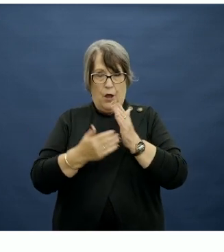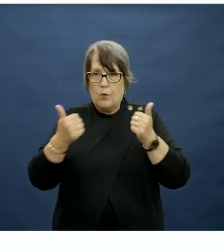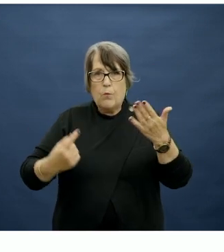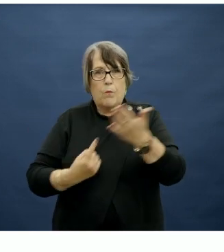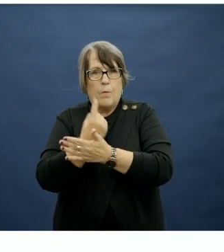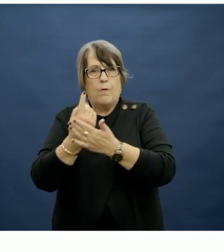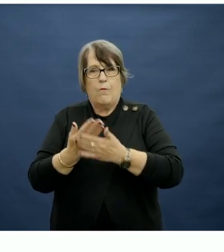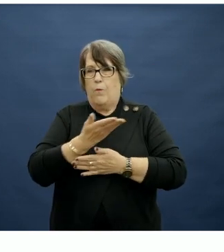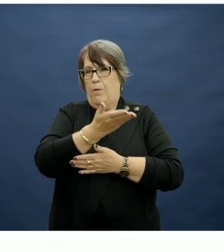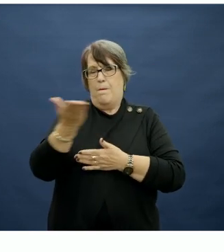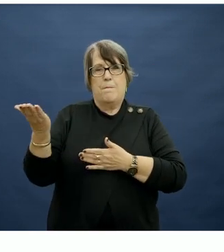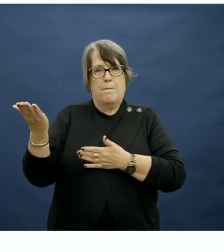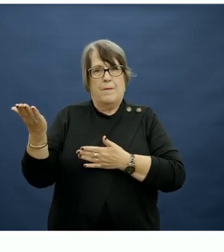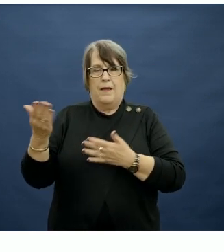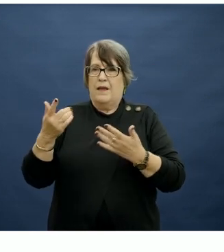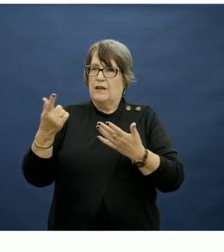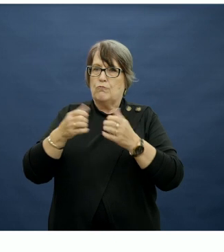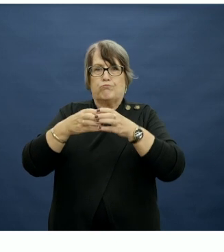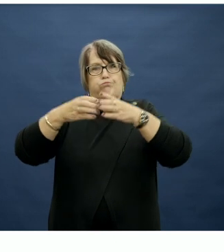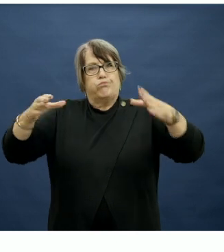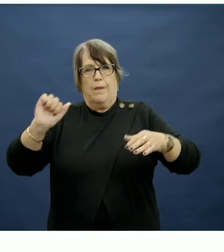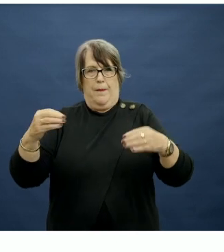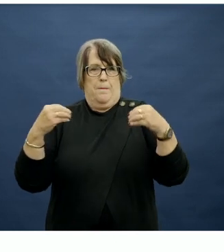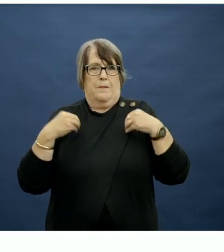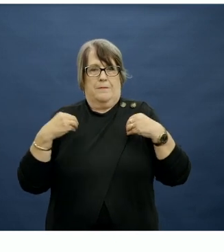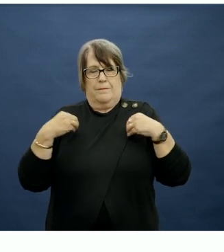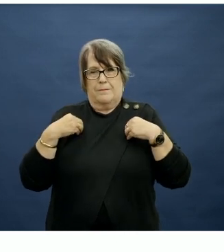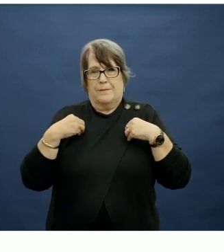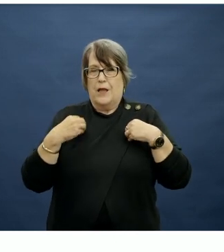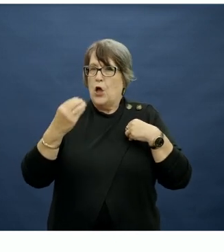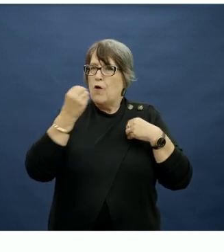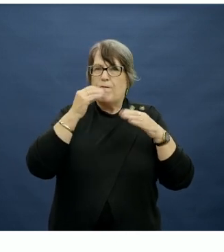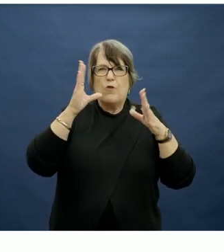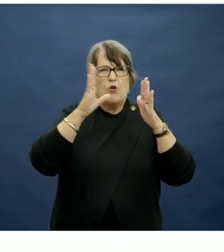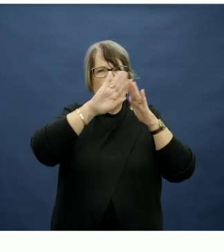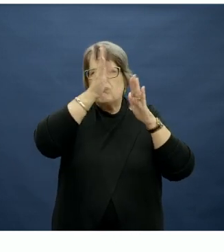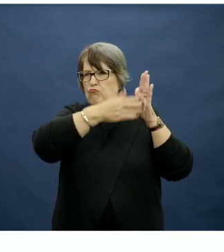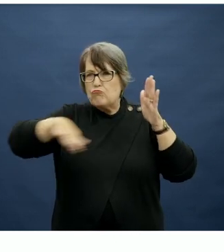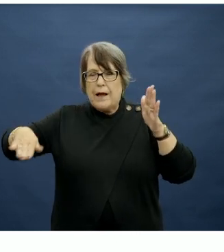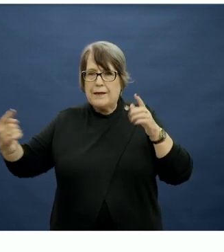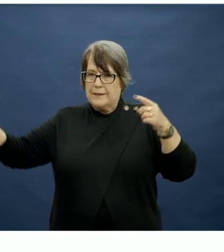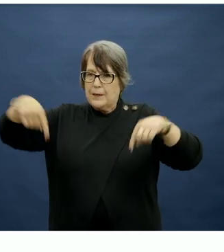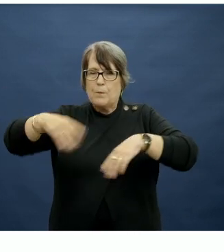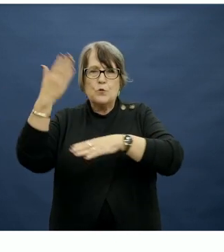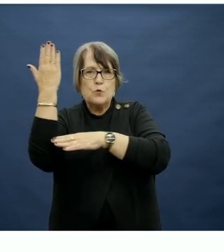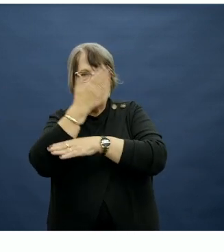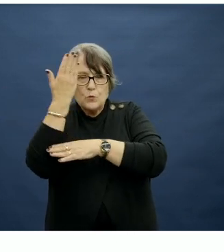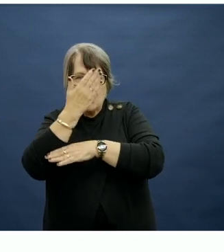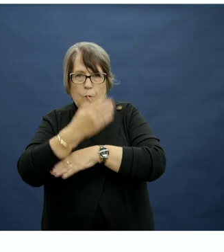for ways to expand their business, food trucks at schools or looking at airline catering